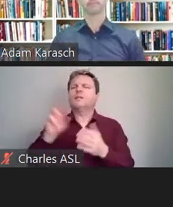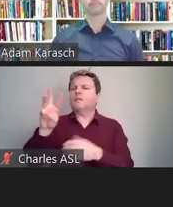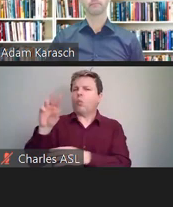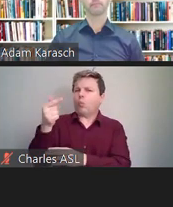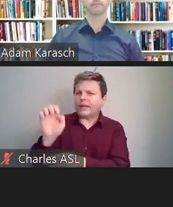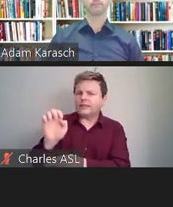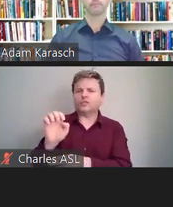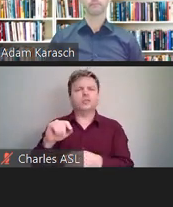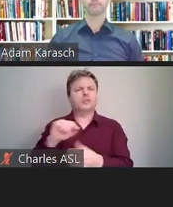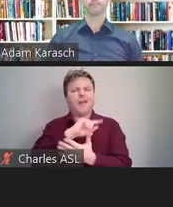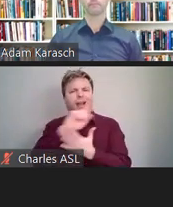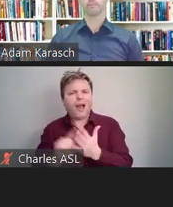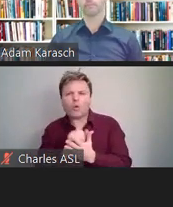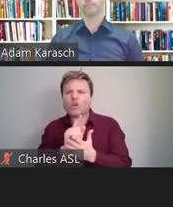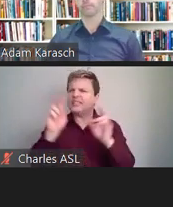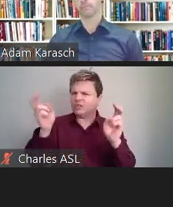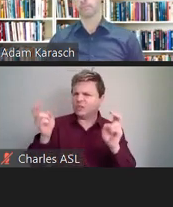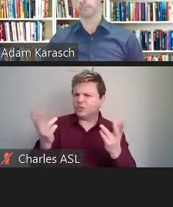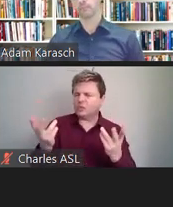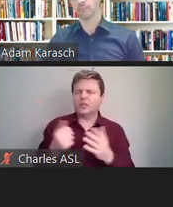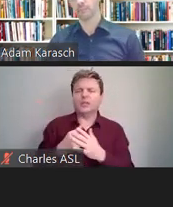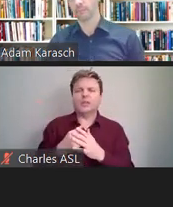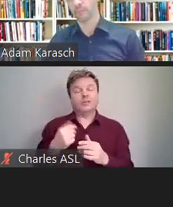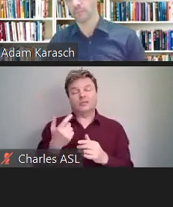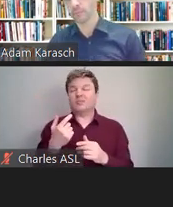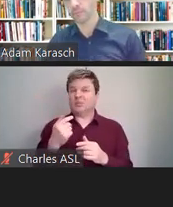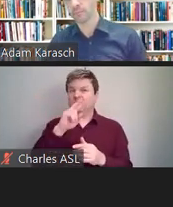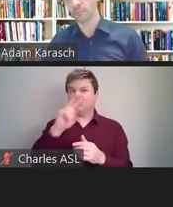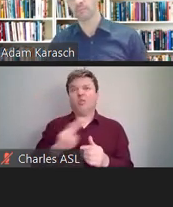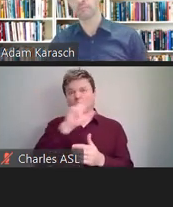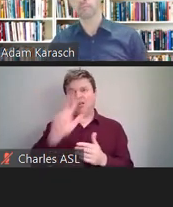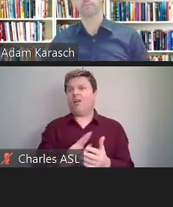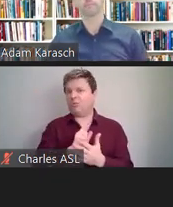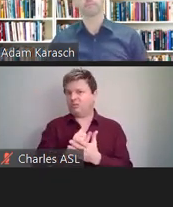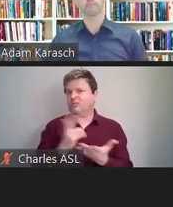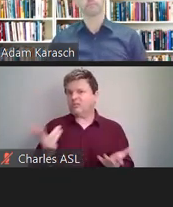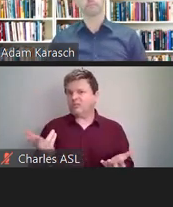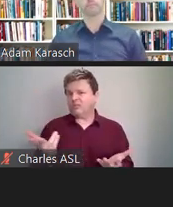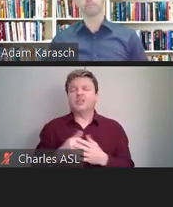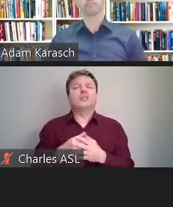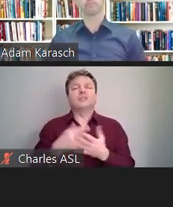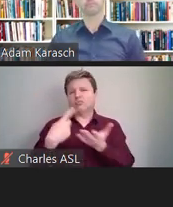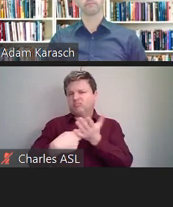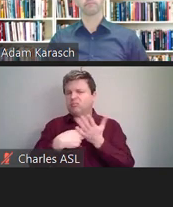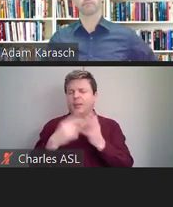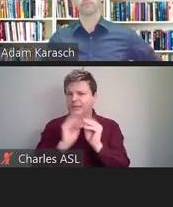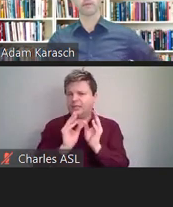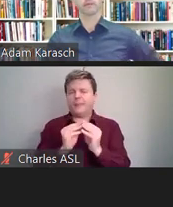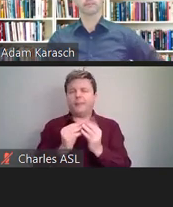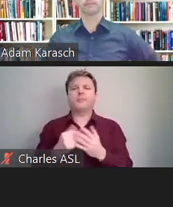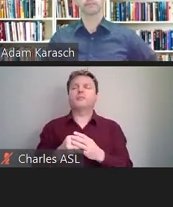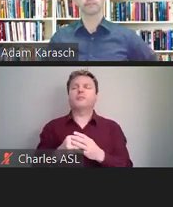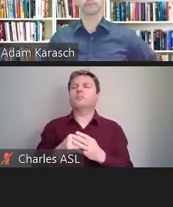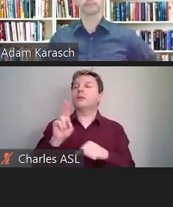but if you're using a law firm now, for those employers out there, ask the employment attorney